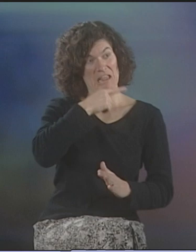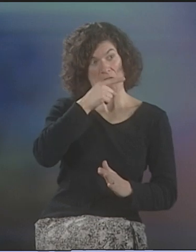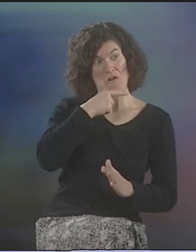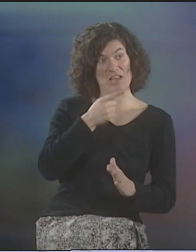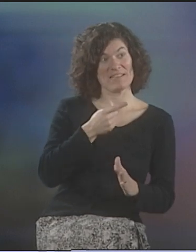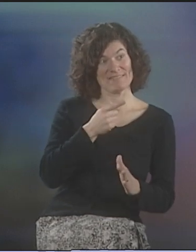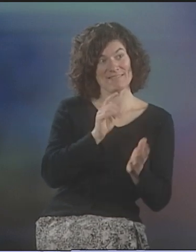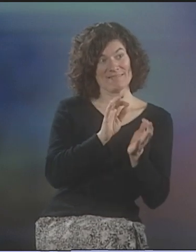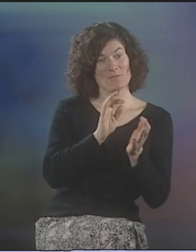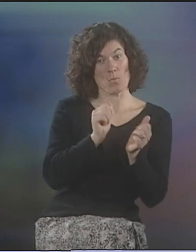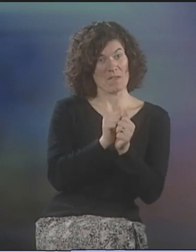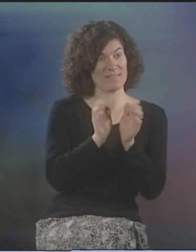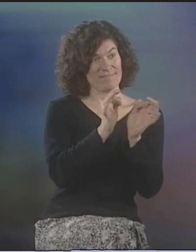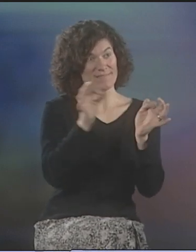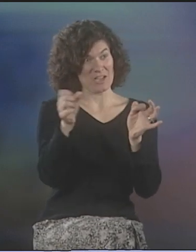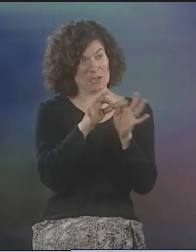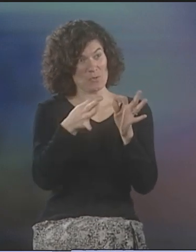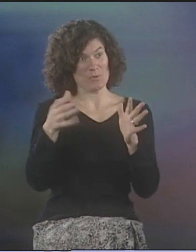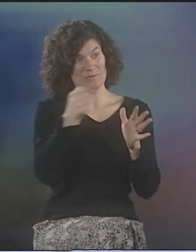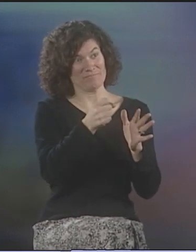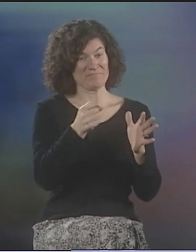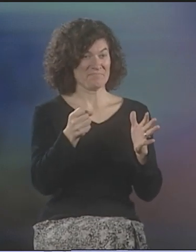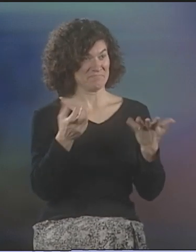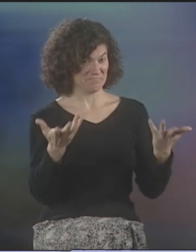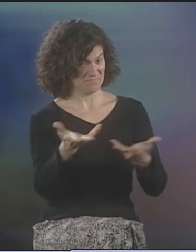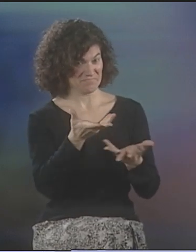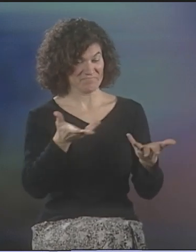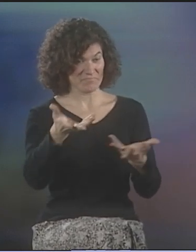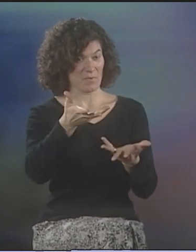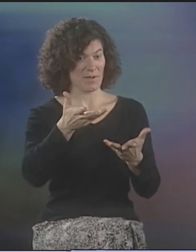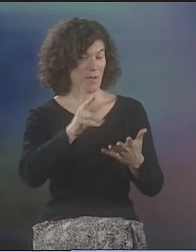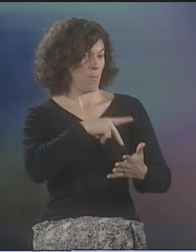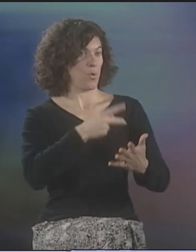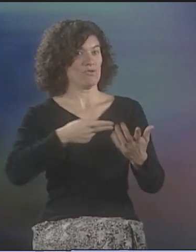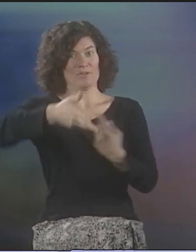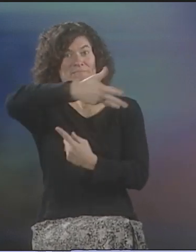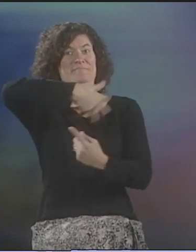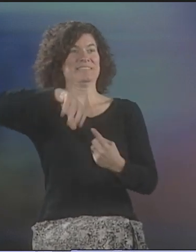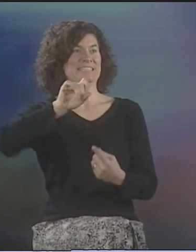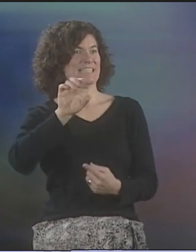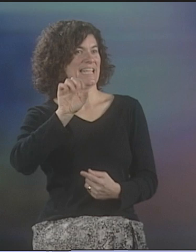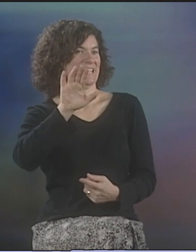SO, IT SEEMED THAT DEAF AND HEARING POETS WERE GETTING TOGETHER.